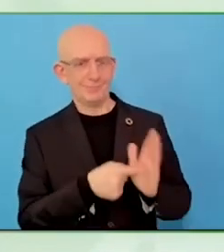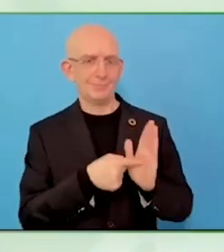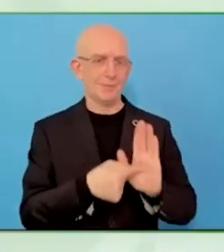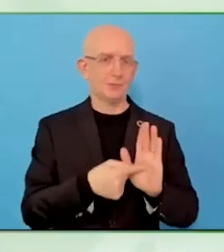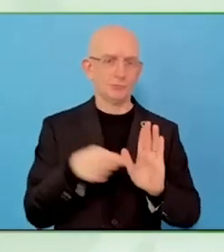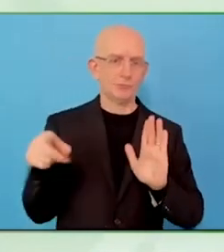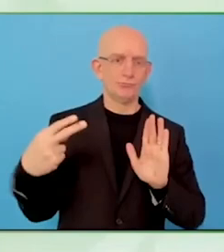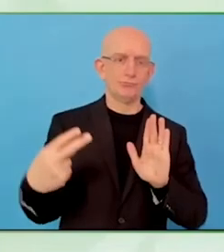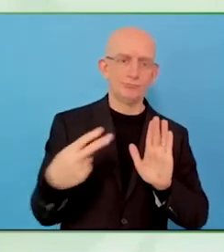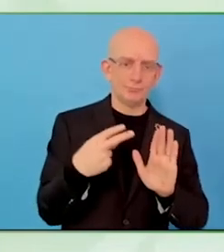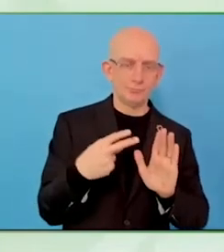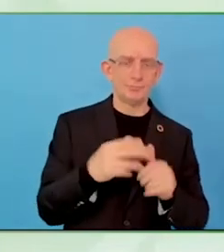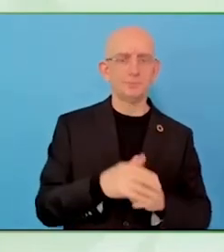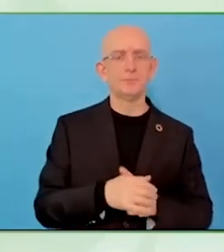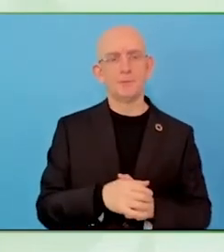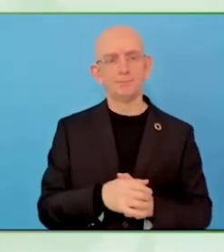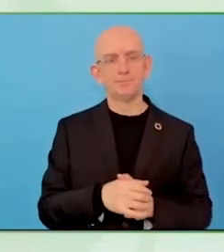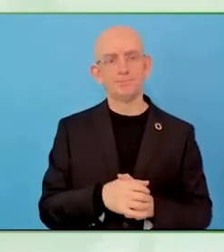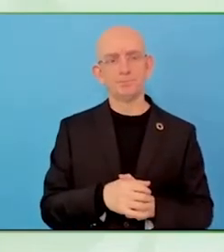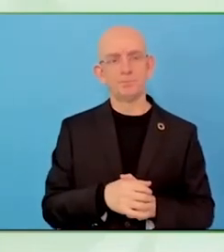workshops to the children without disabilities.